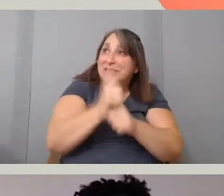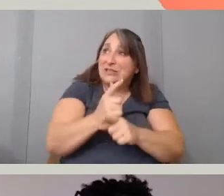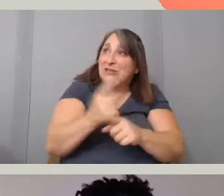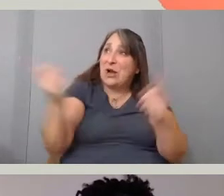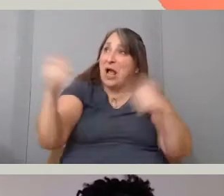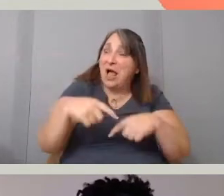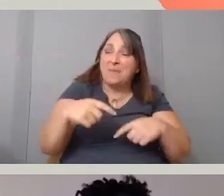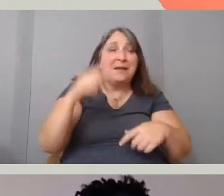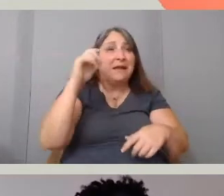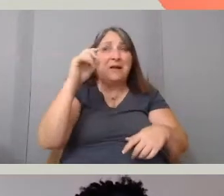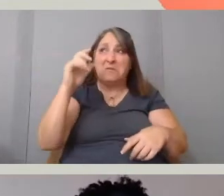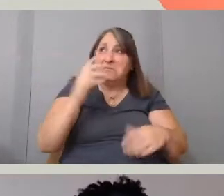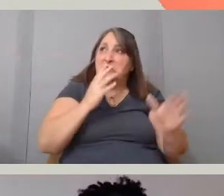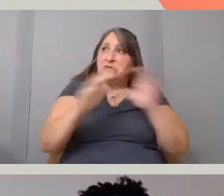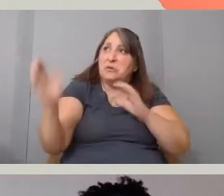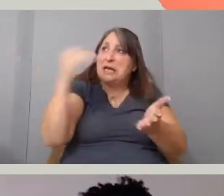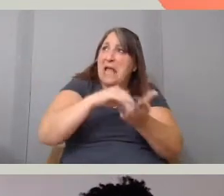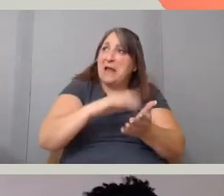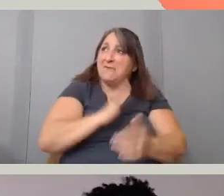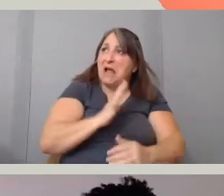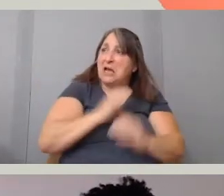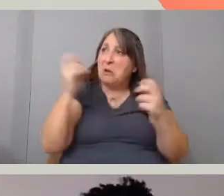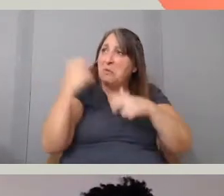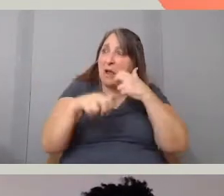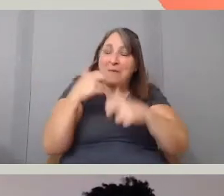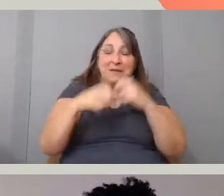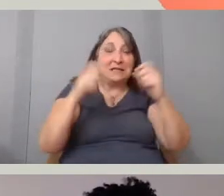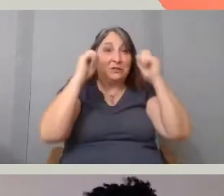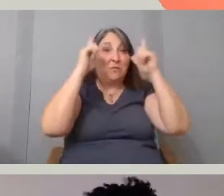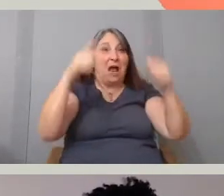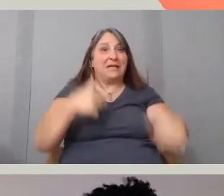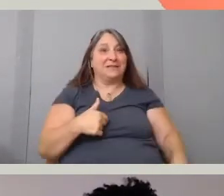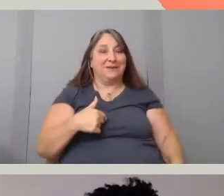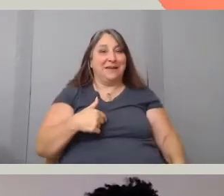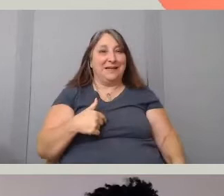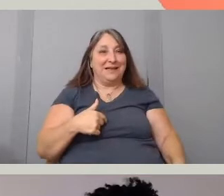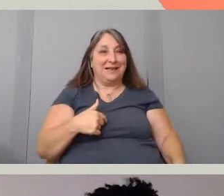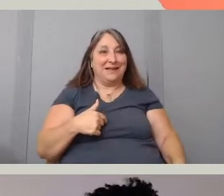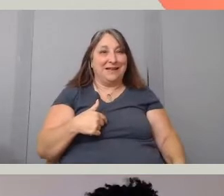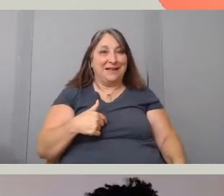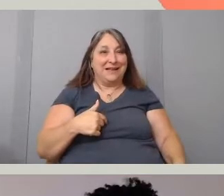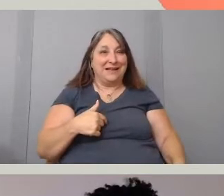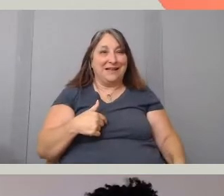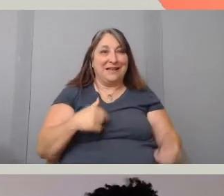And then they went and they surprised me and that's why my camera is too shaky.